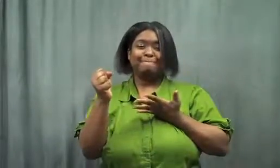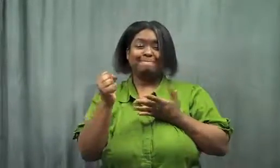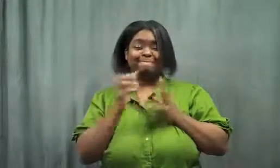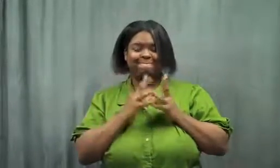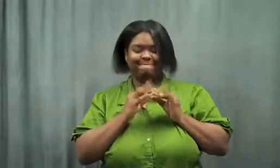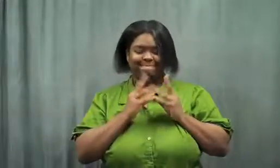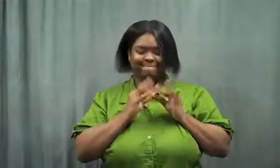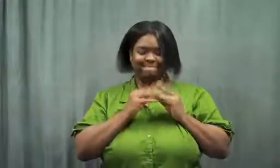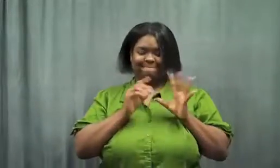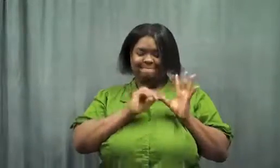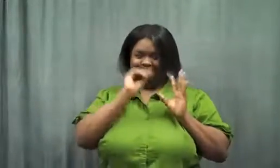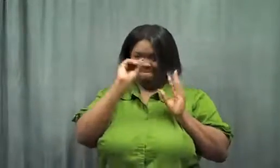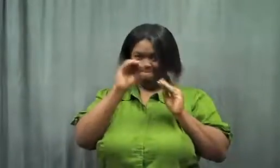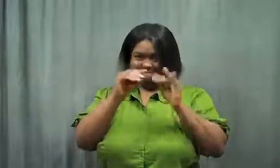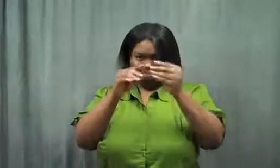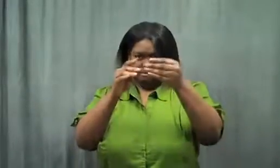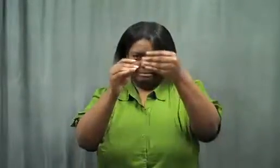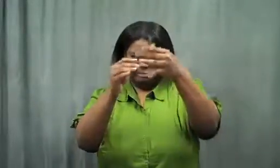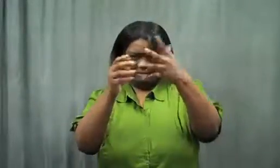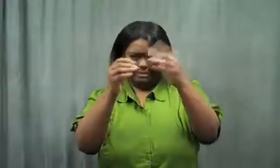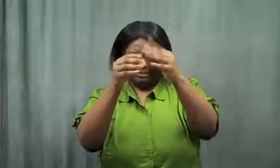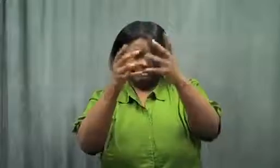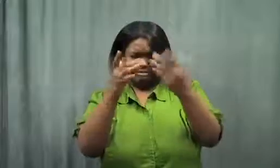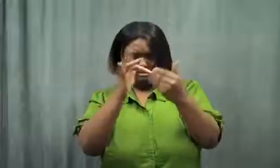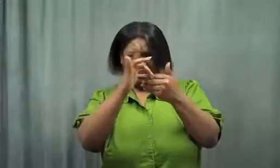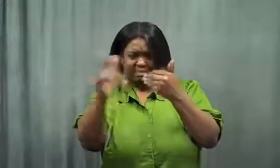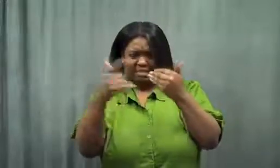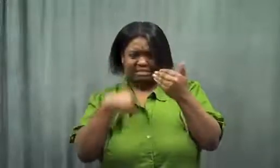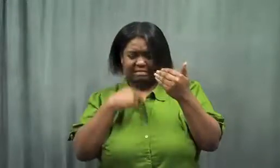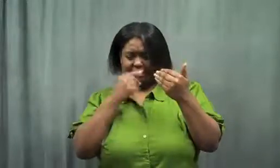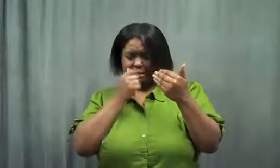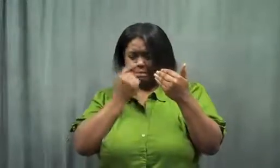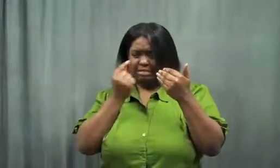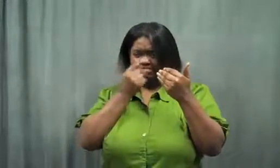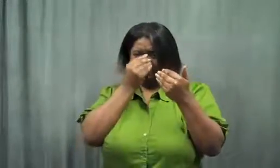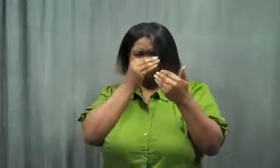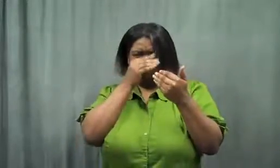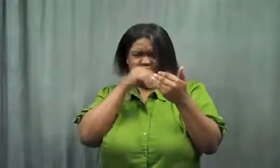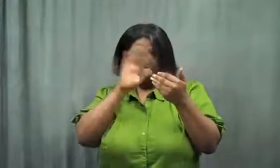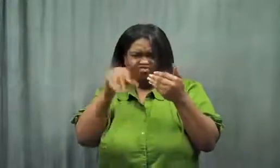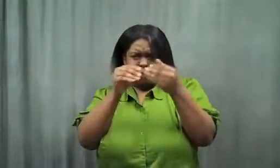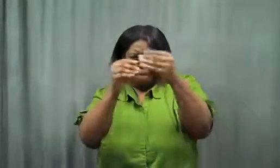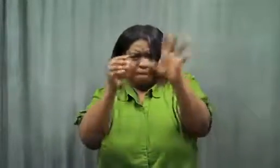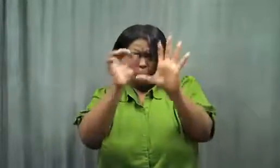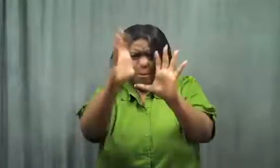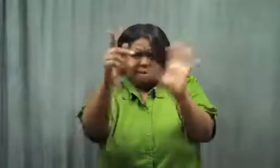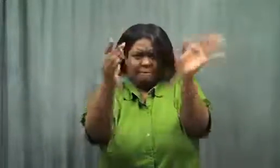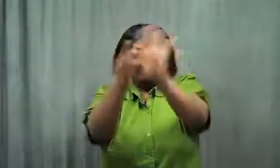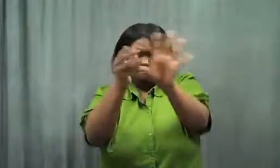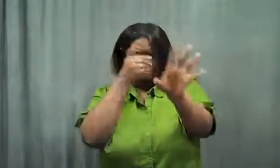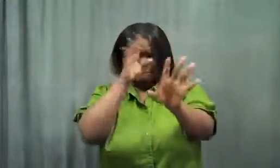I put the empty container back.